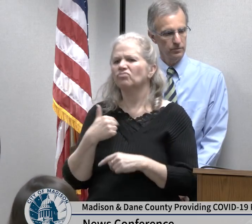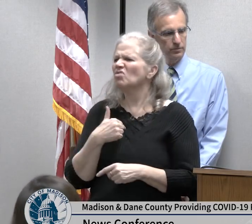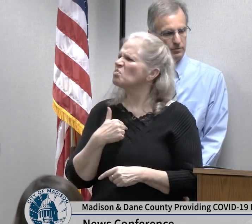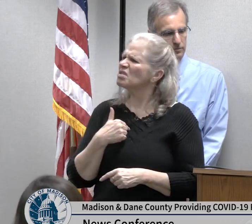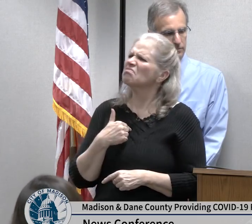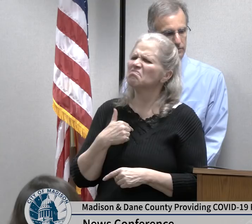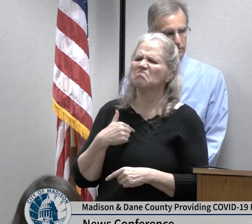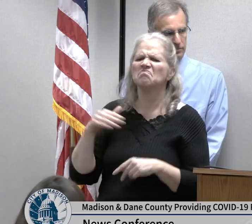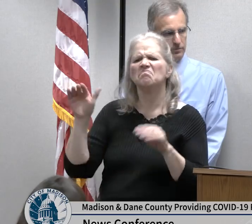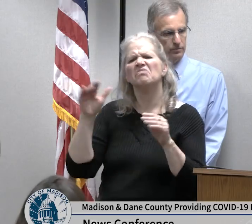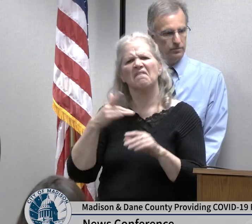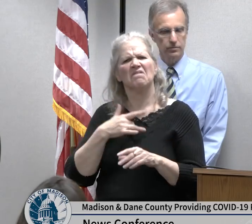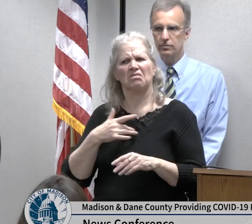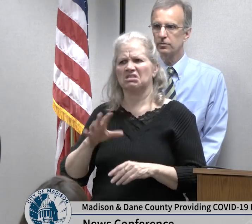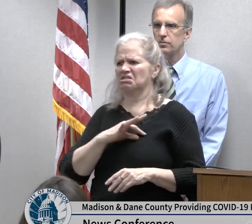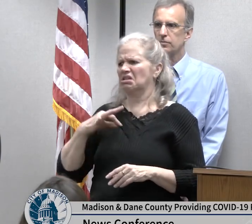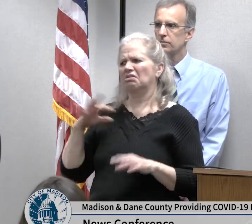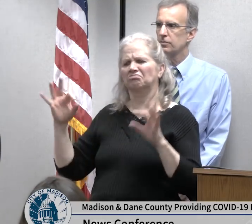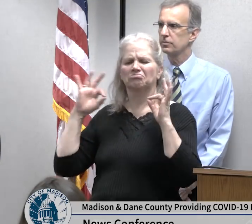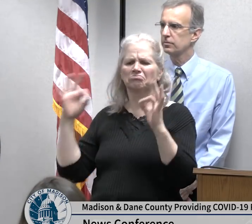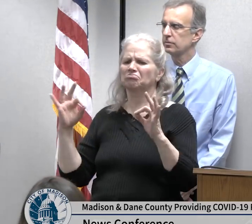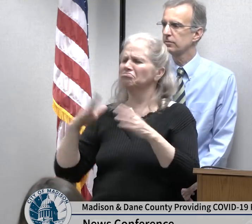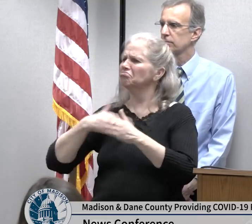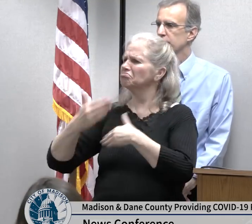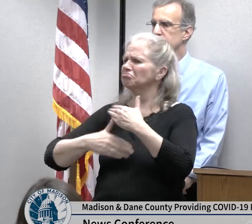the precautions we put forward